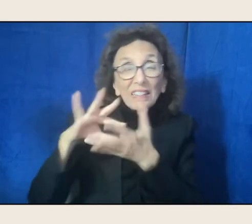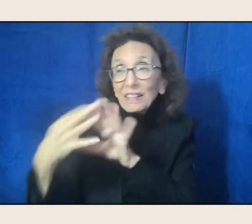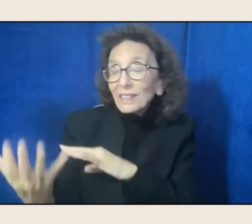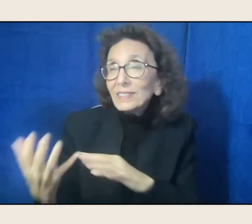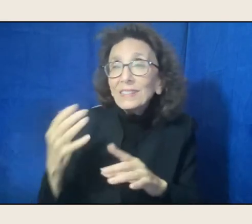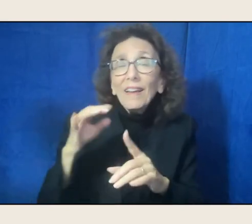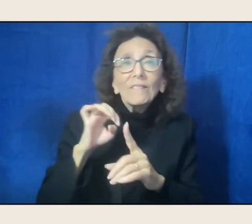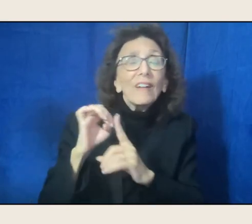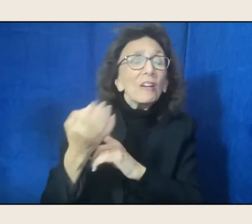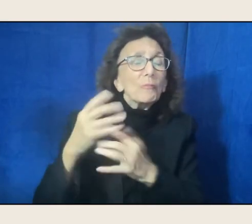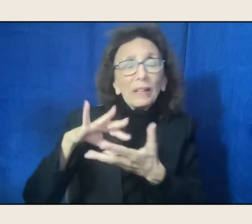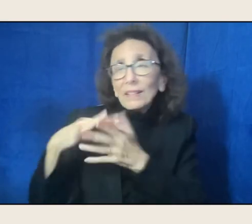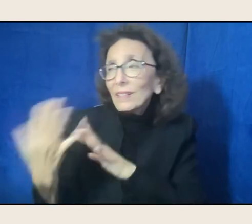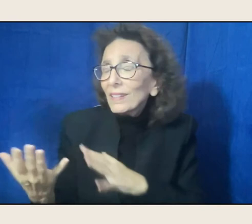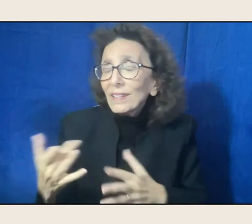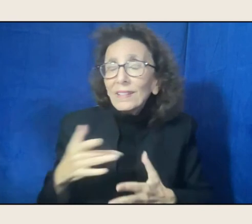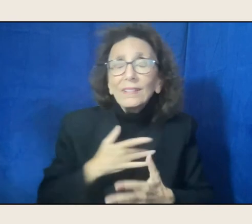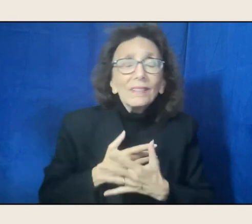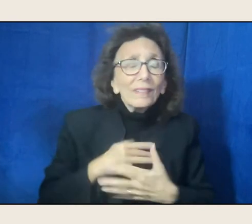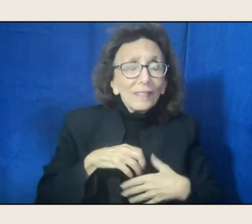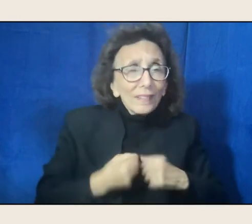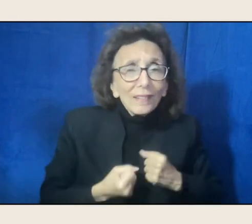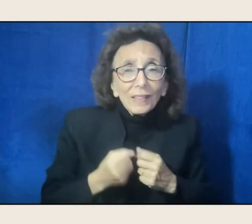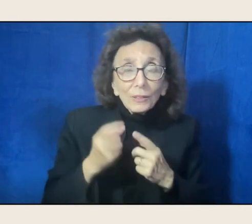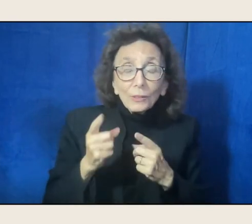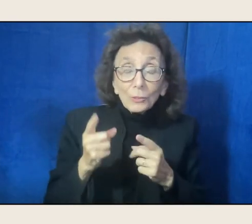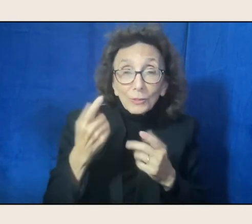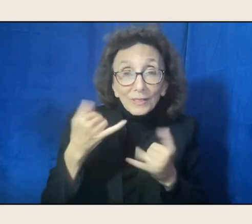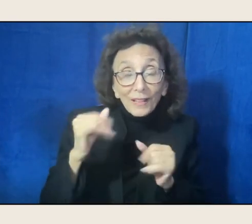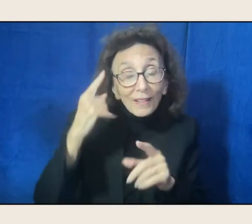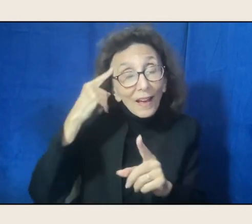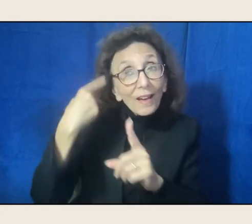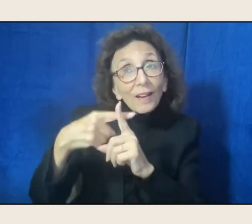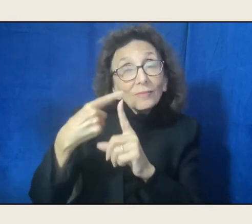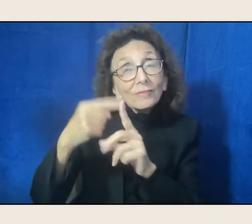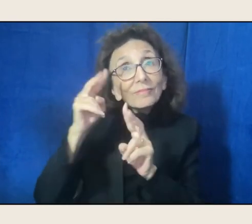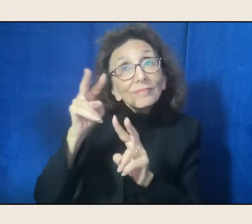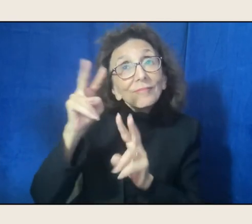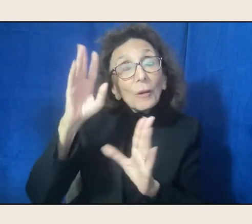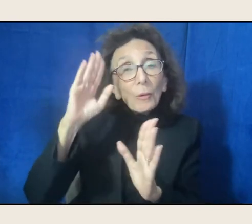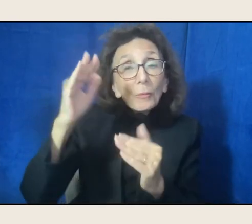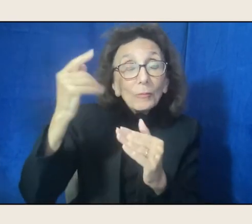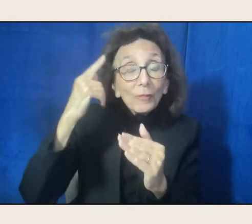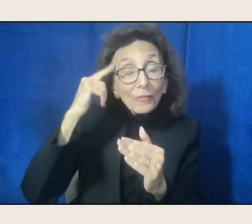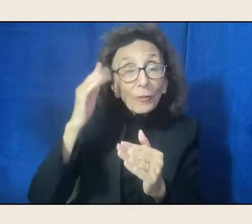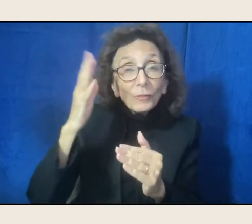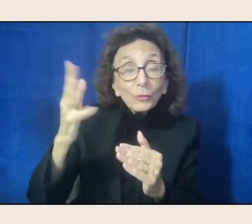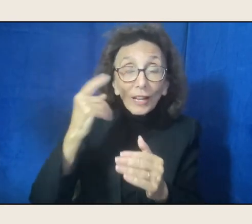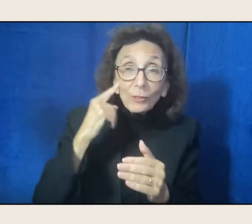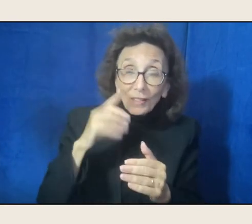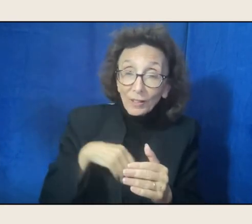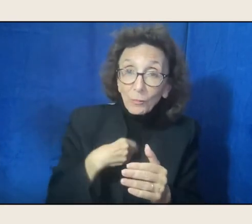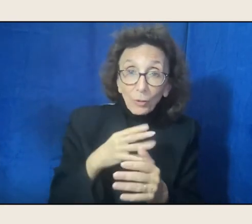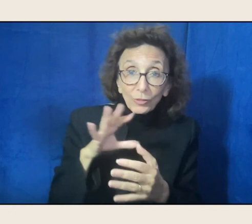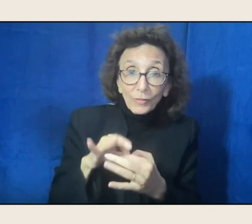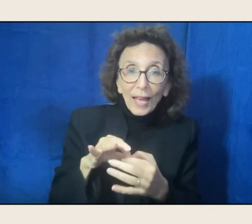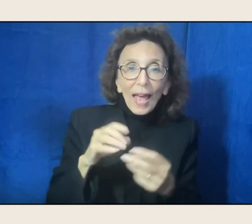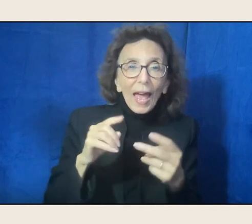and do you believe poetry has a role to play? And I would couple that with another question that's come from several people